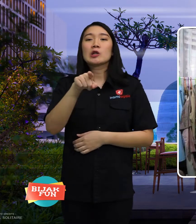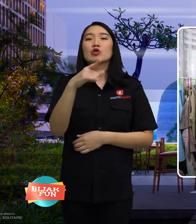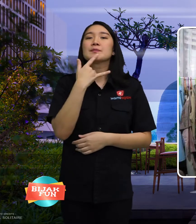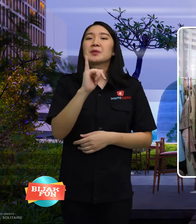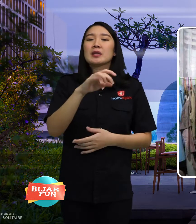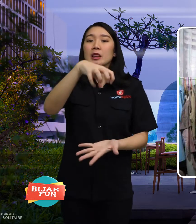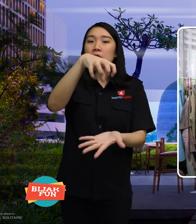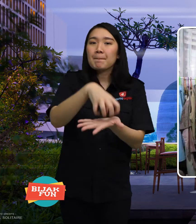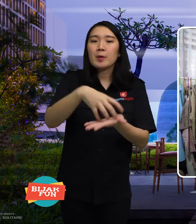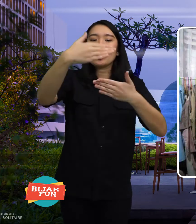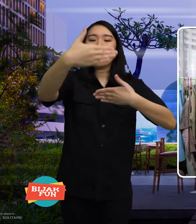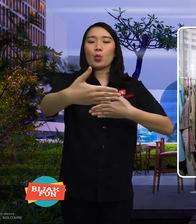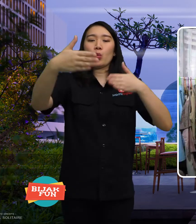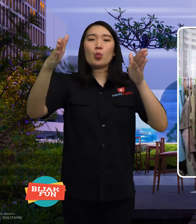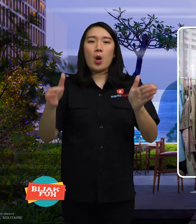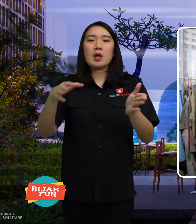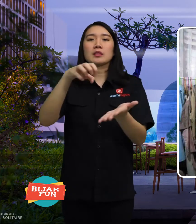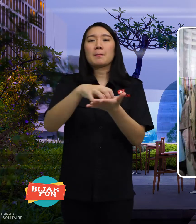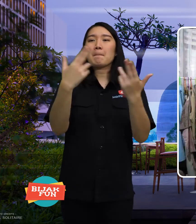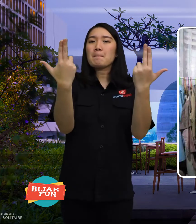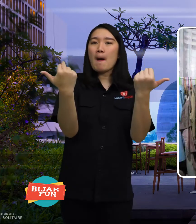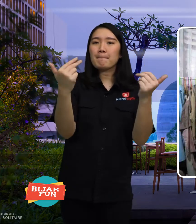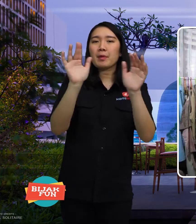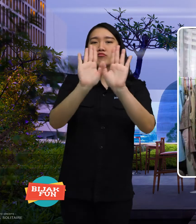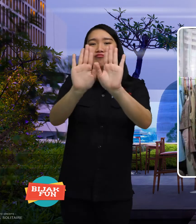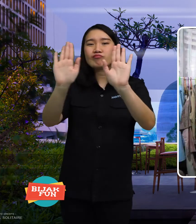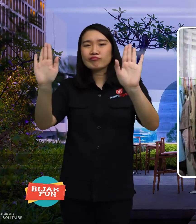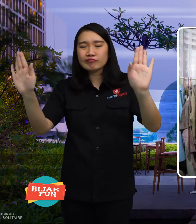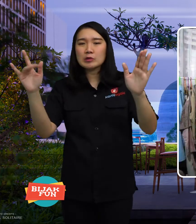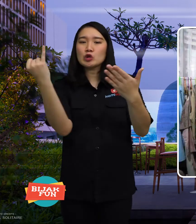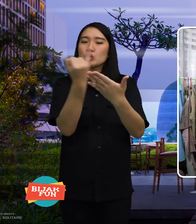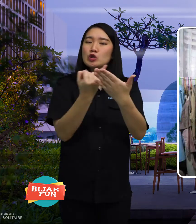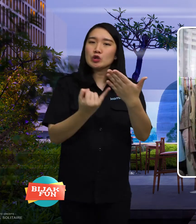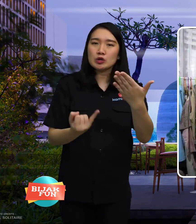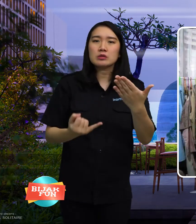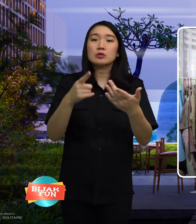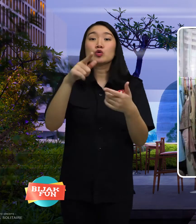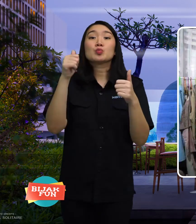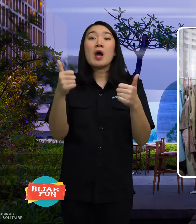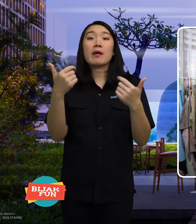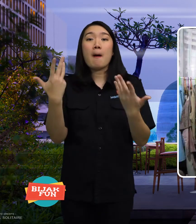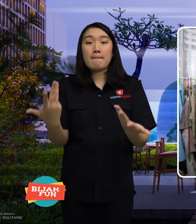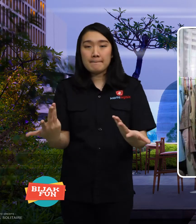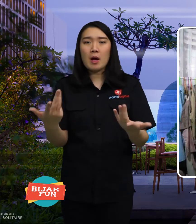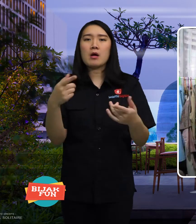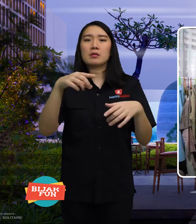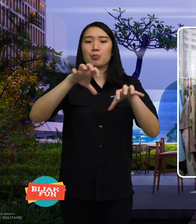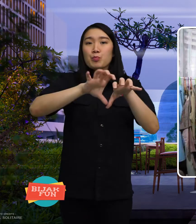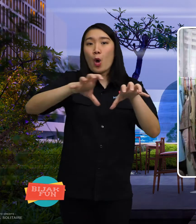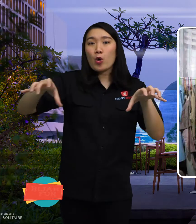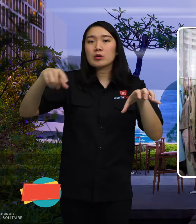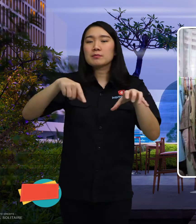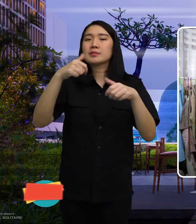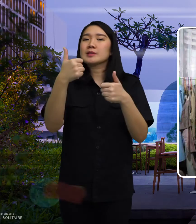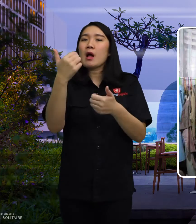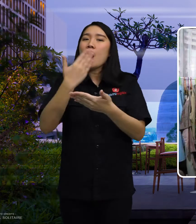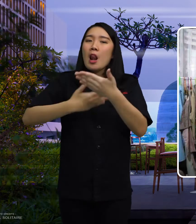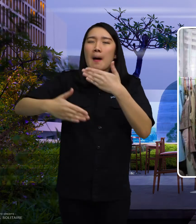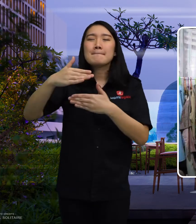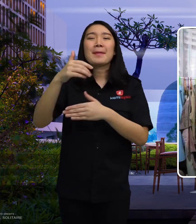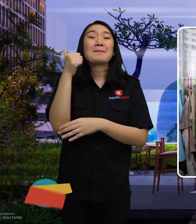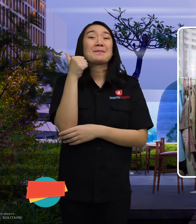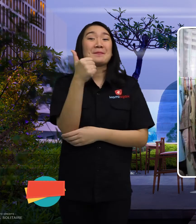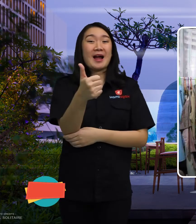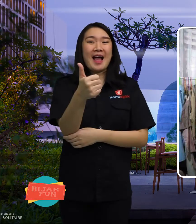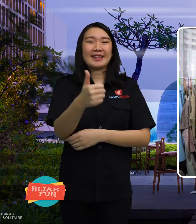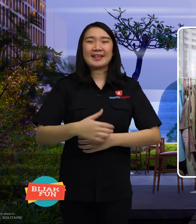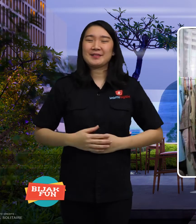like an art exhibition room to make their products better.